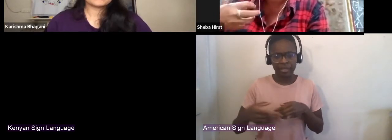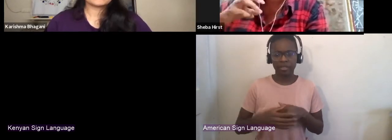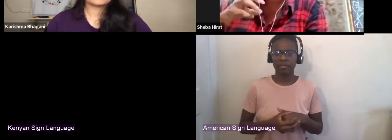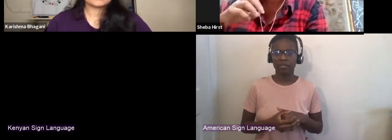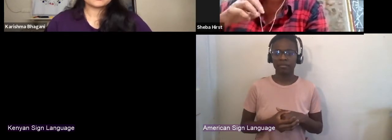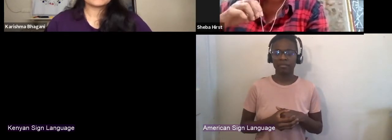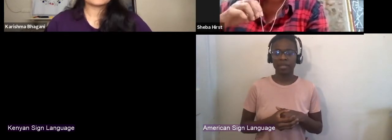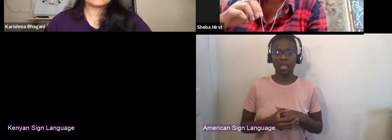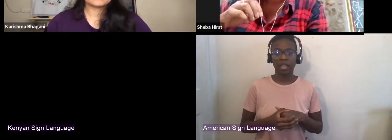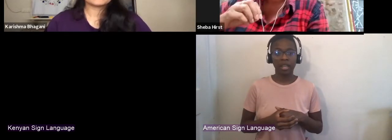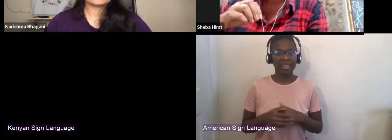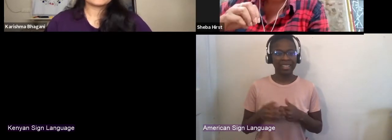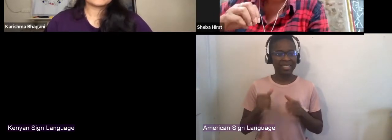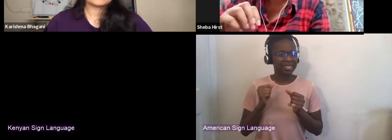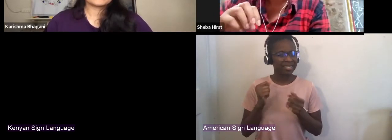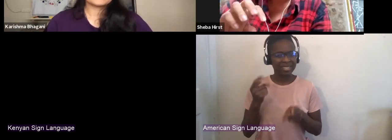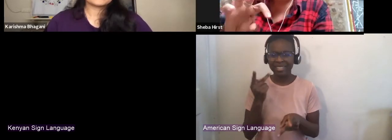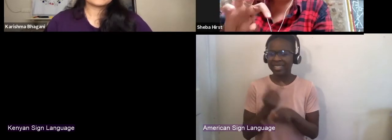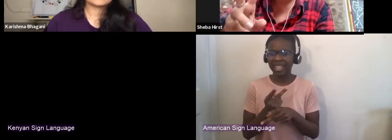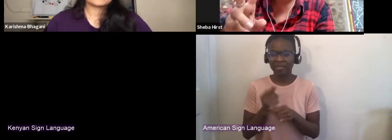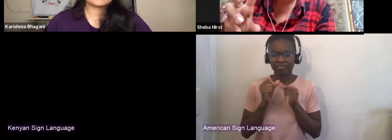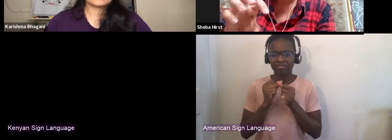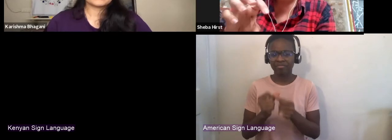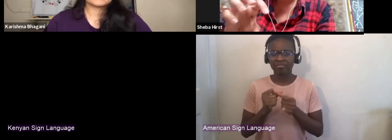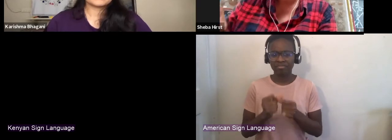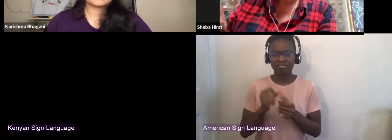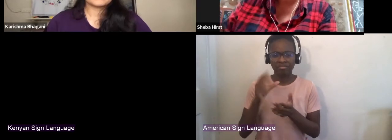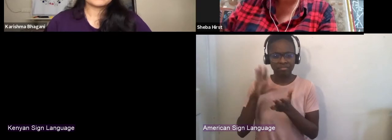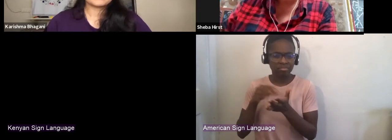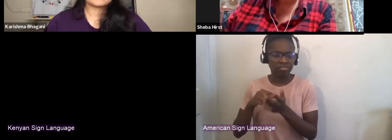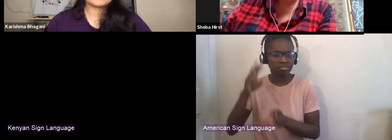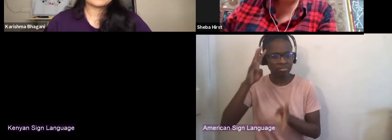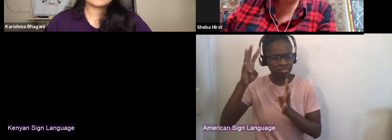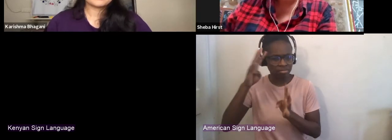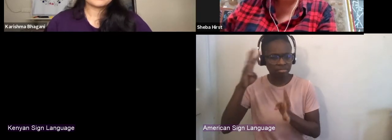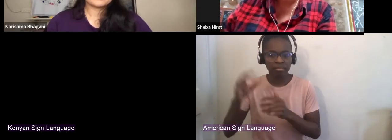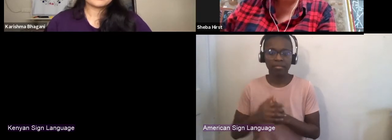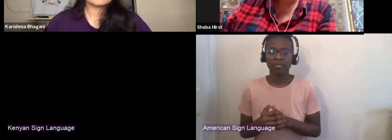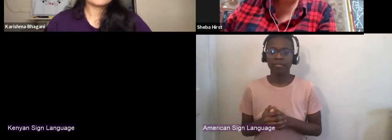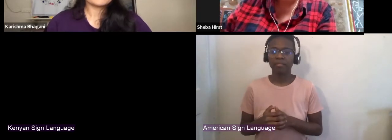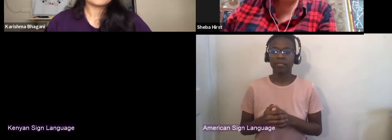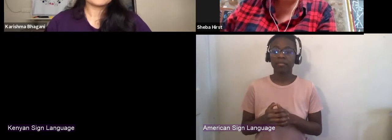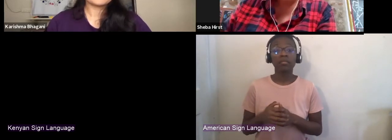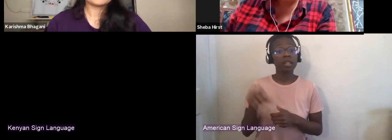Because I mean, you said the word administrative and yes, there's a big administrative part of it